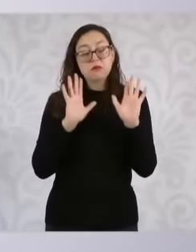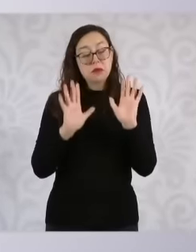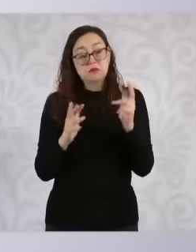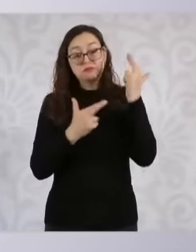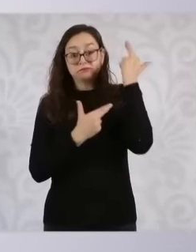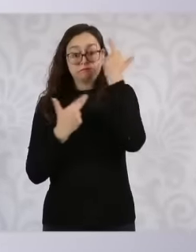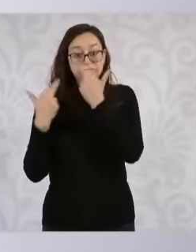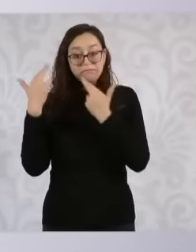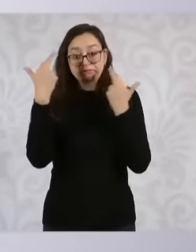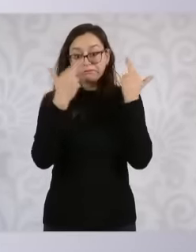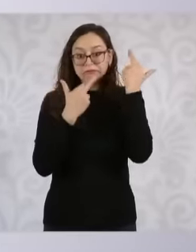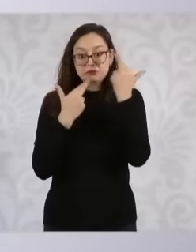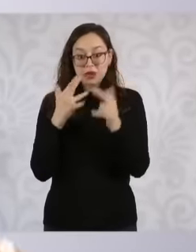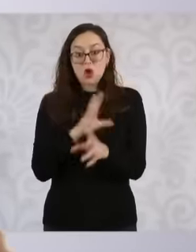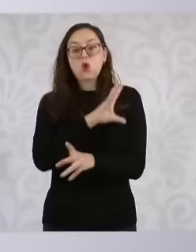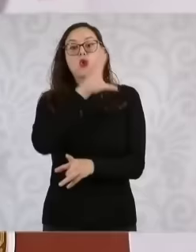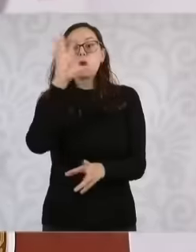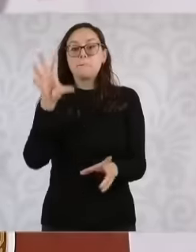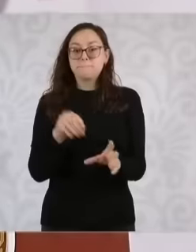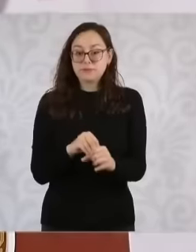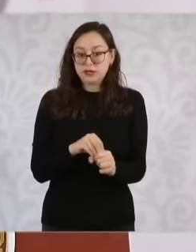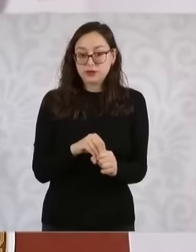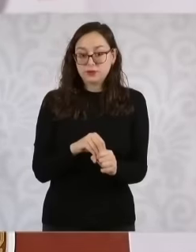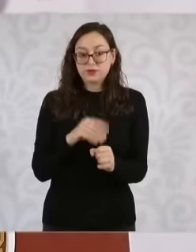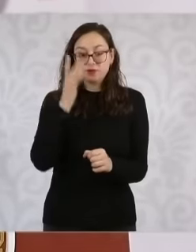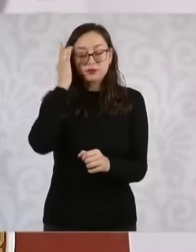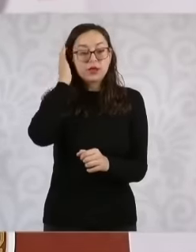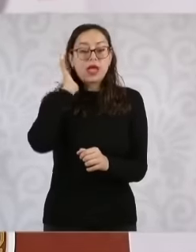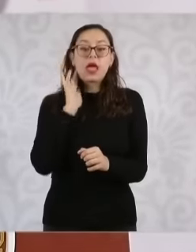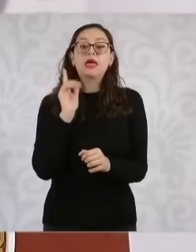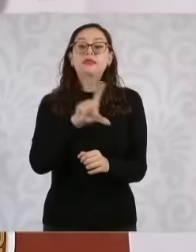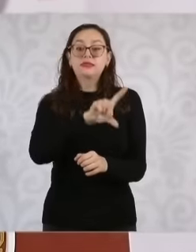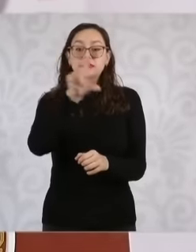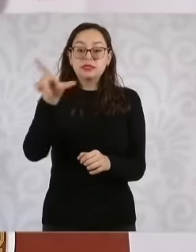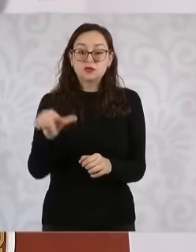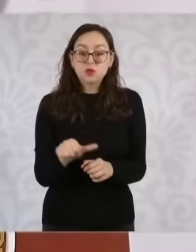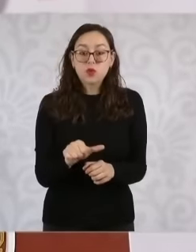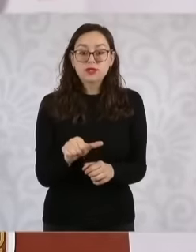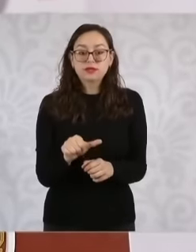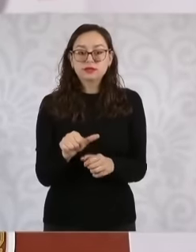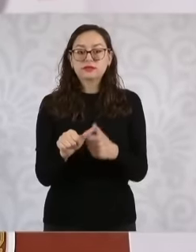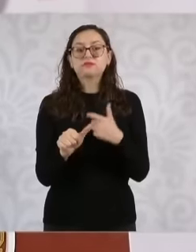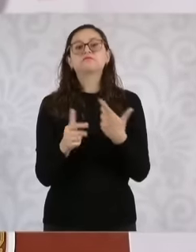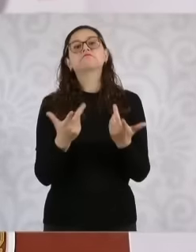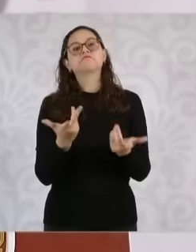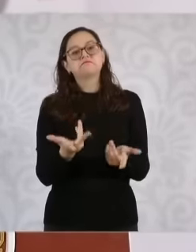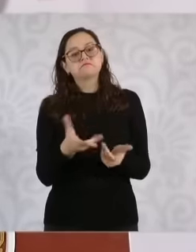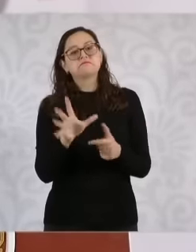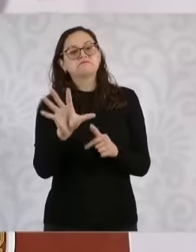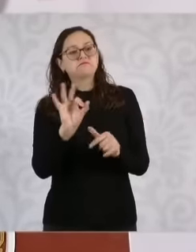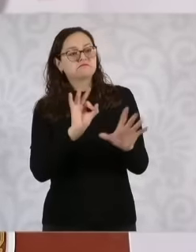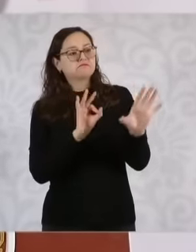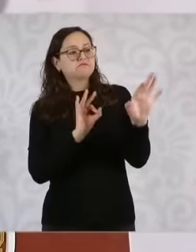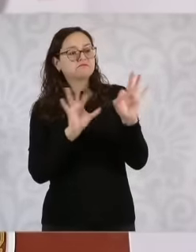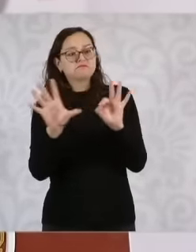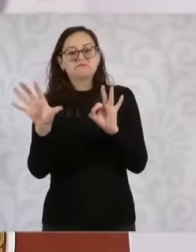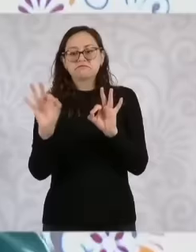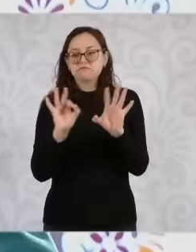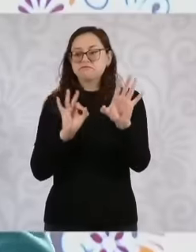information after that because they are going to select some in a clear, transparent and public manner.